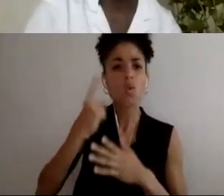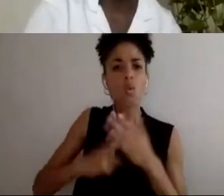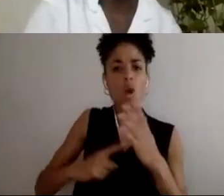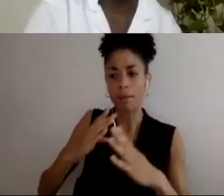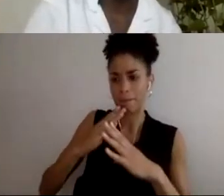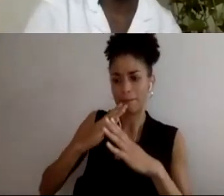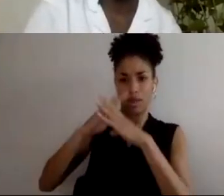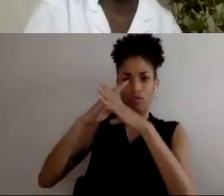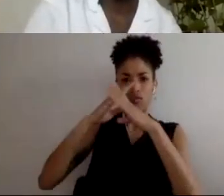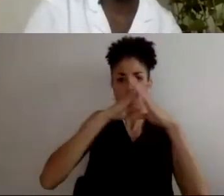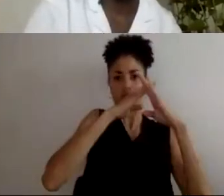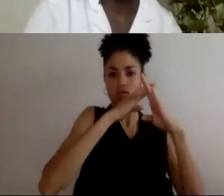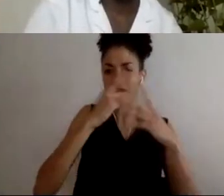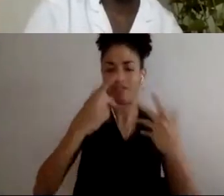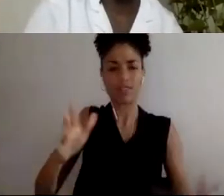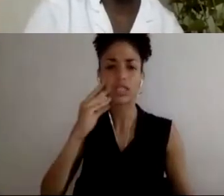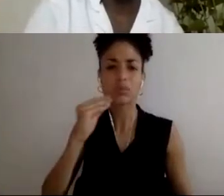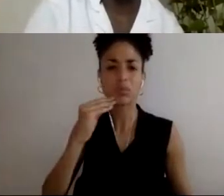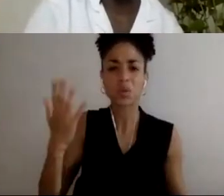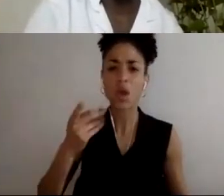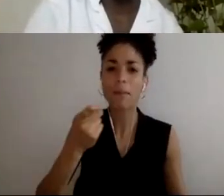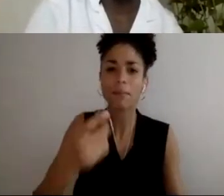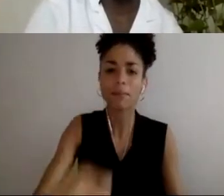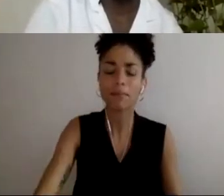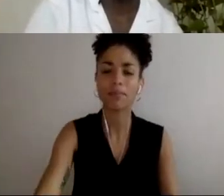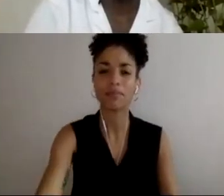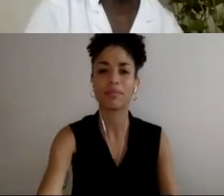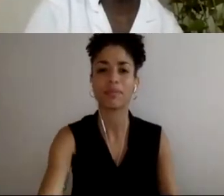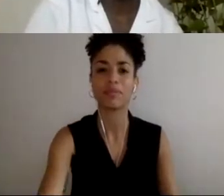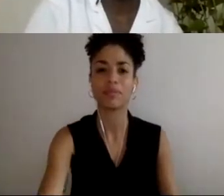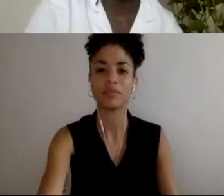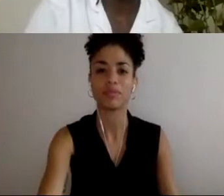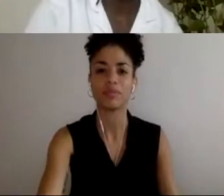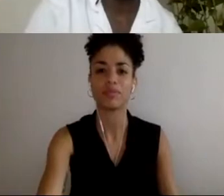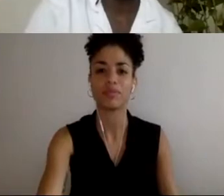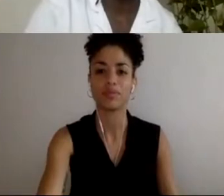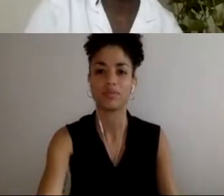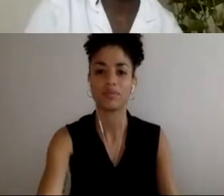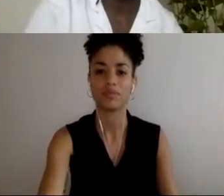as you've been seeking arts employment? Oh, you're muted, Russell.